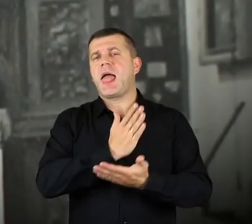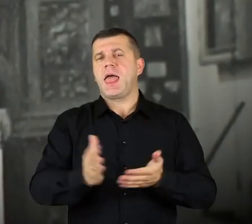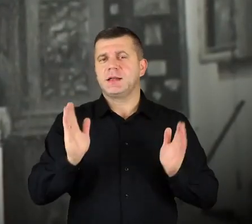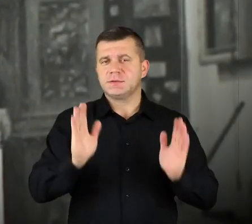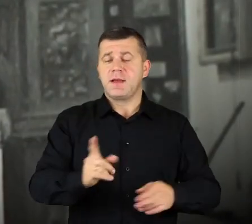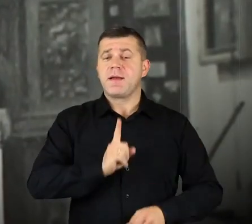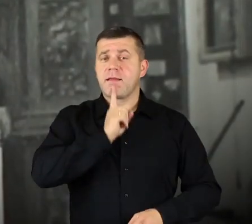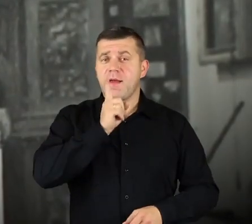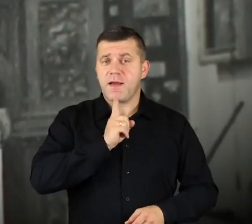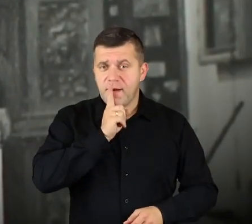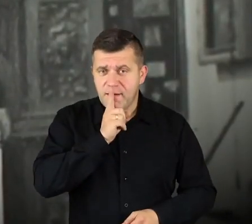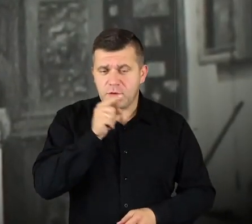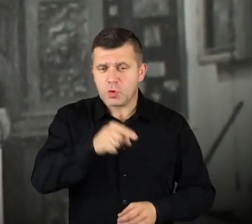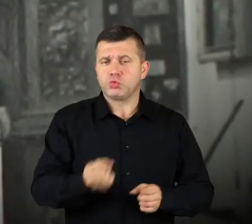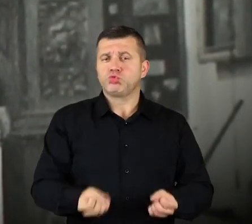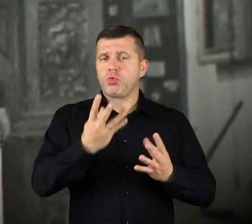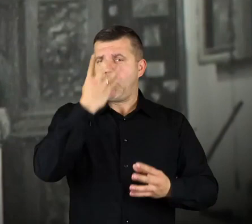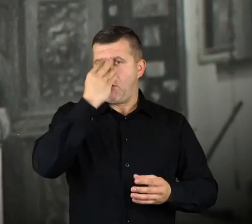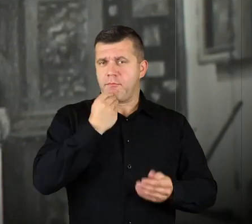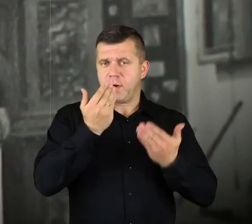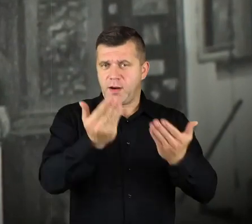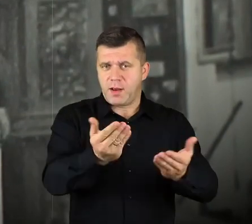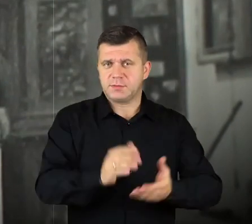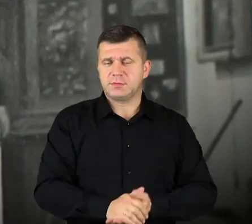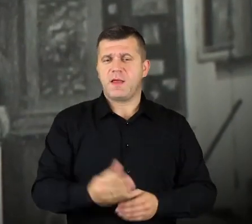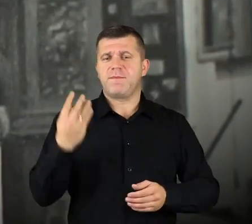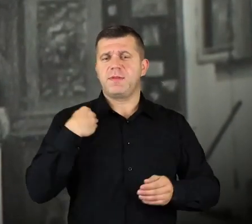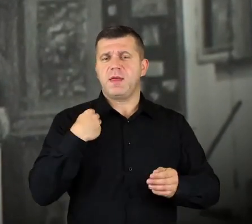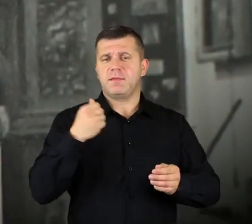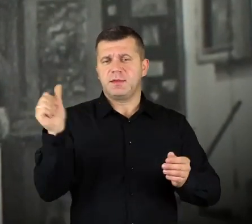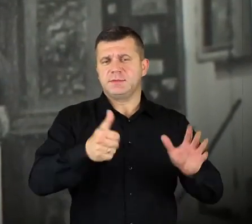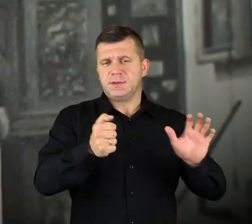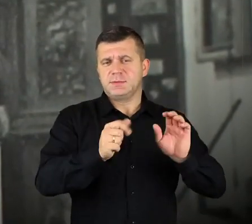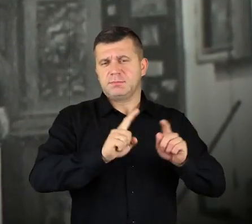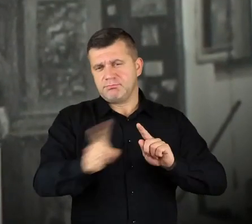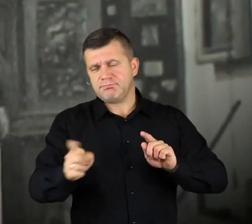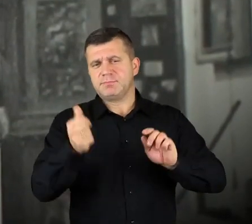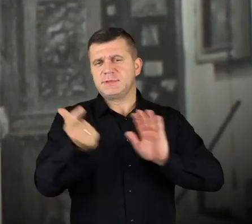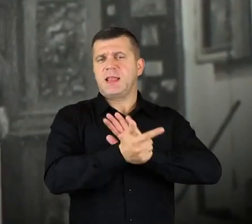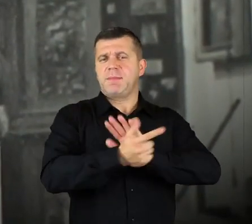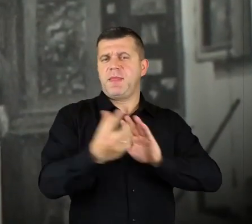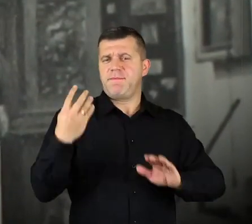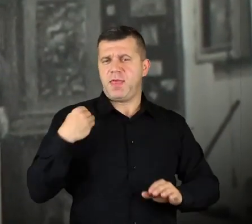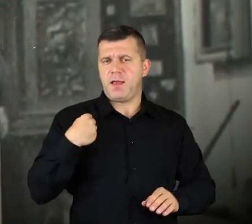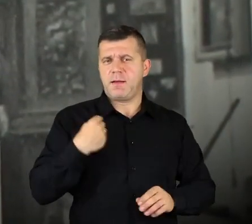Religion-wise – the holy picture. It’s from XVII century. Our Lady of Solace,